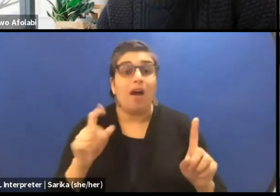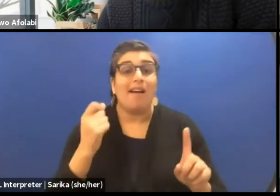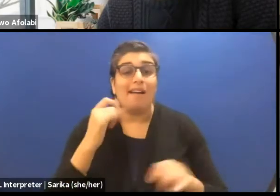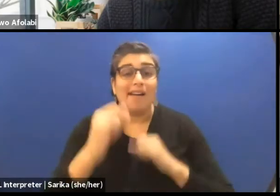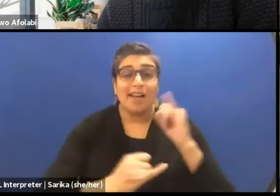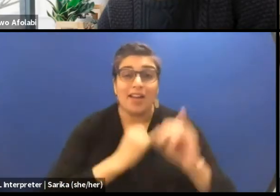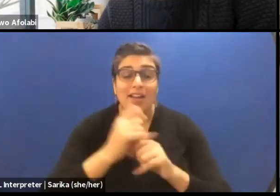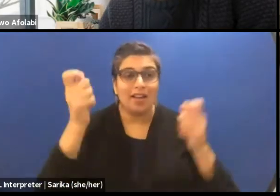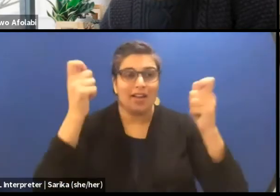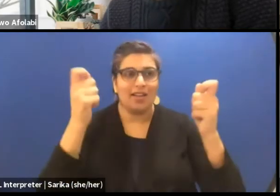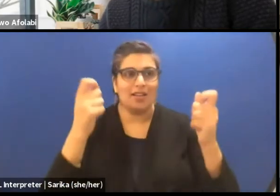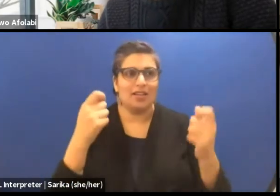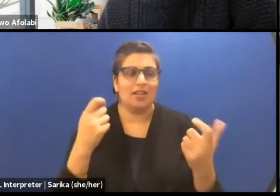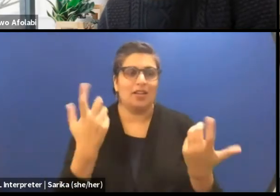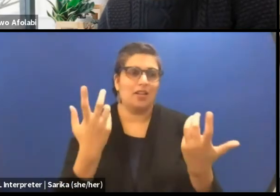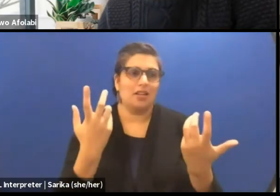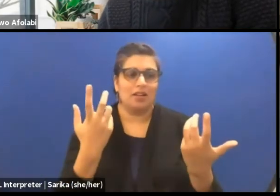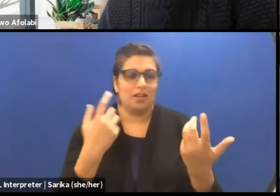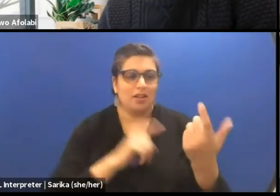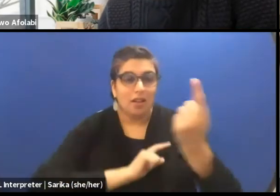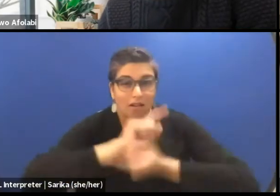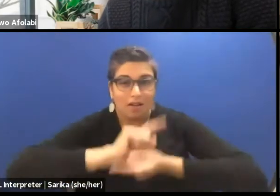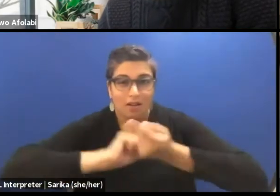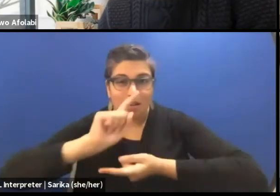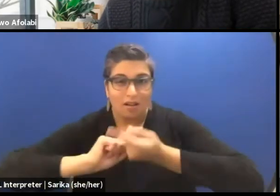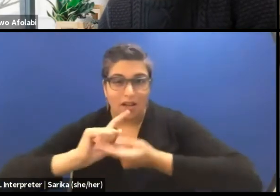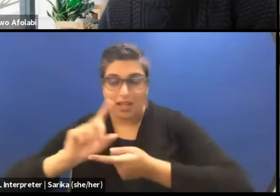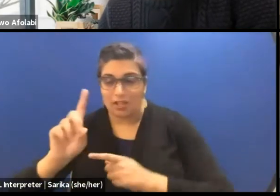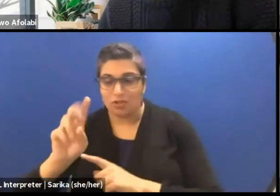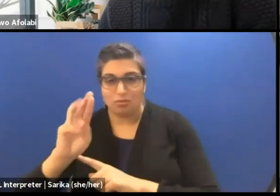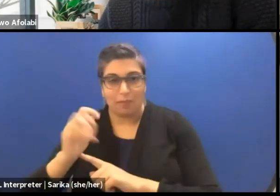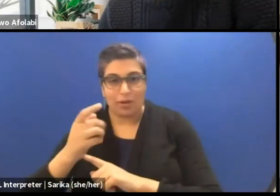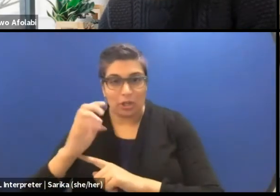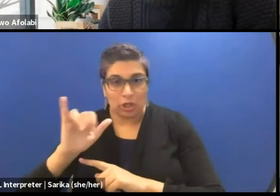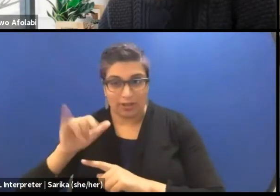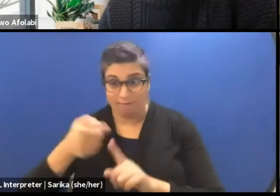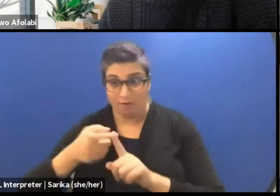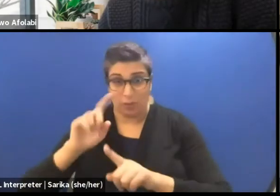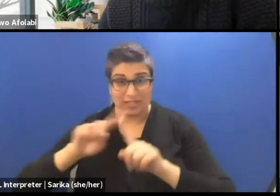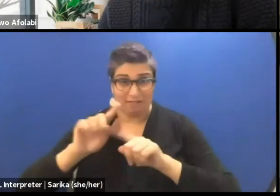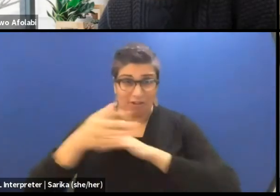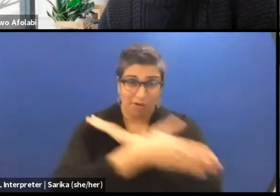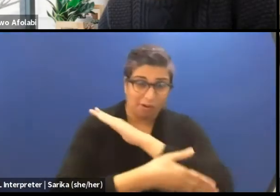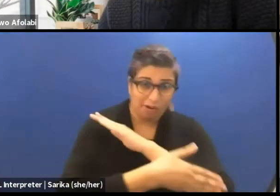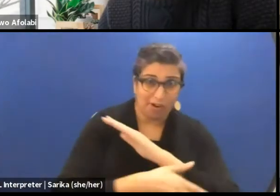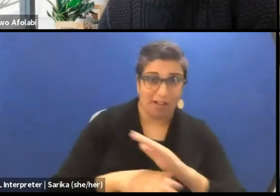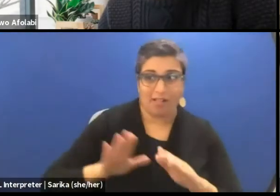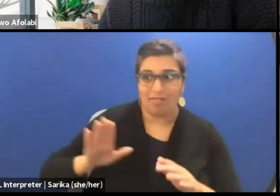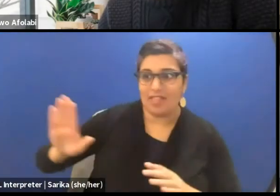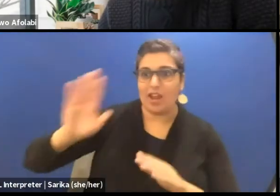so as need different international dramaturgs if there are, who come with their point of view to this particular festival.